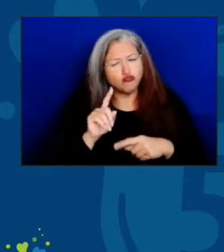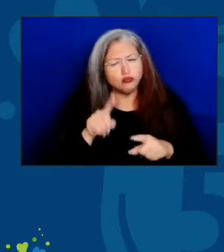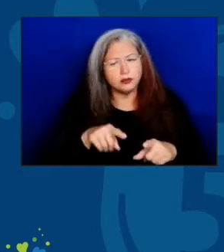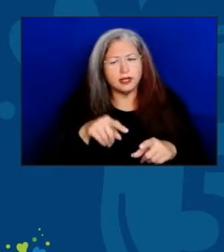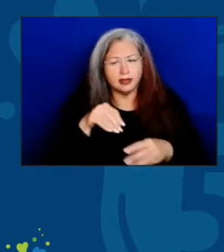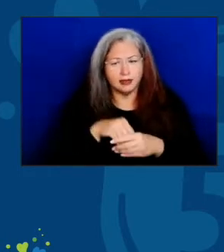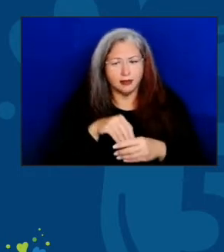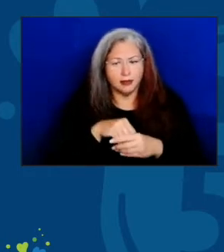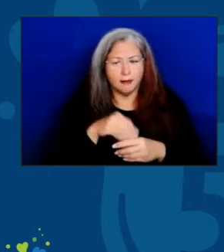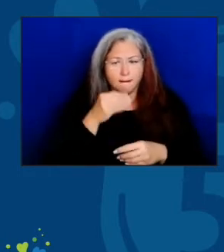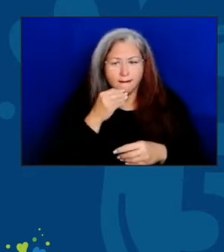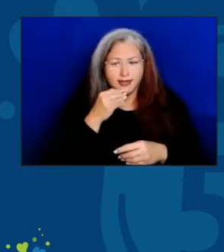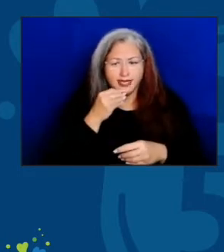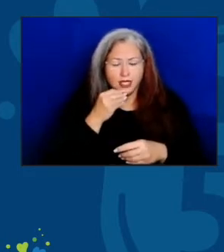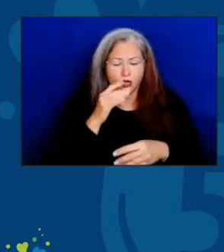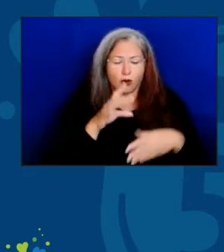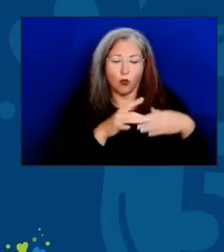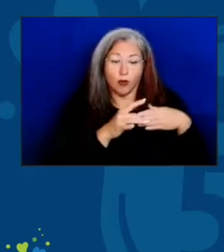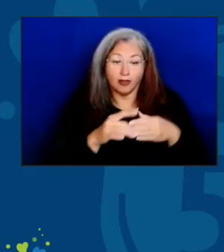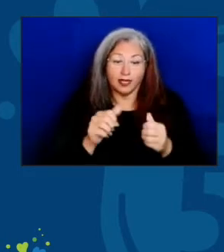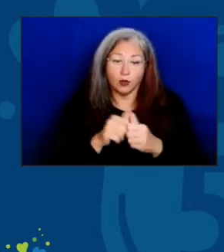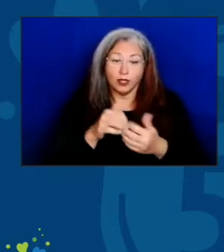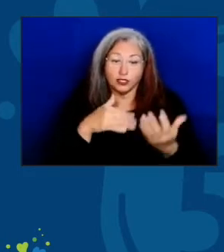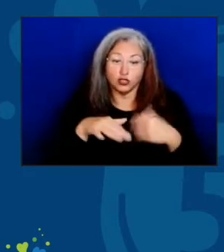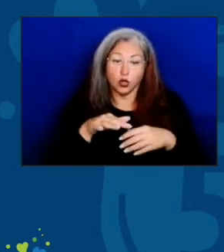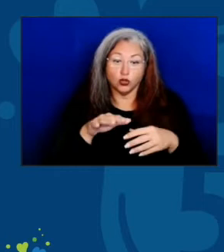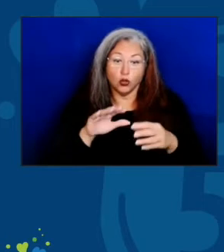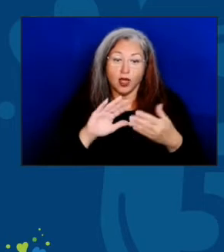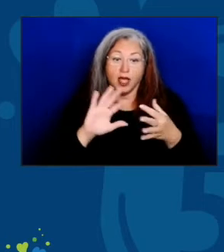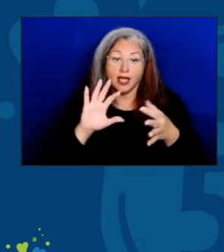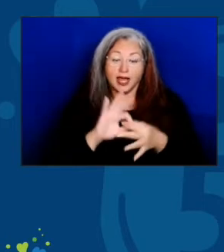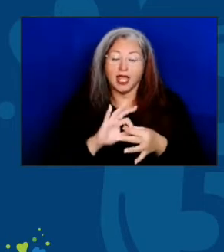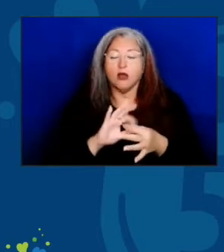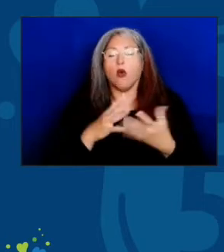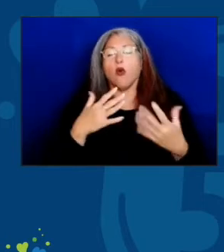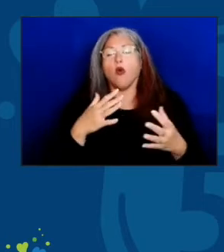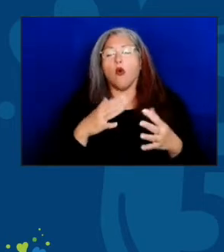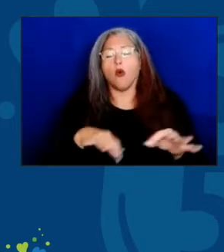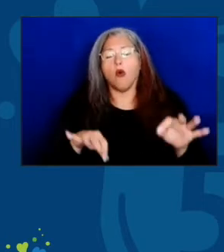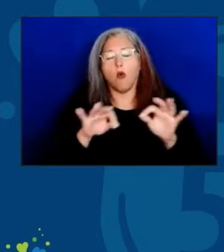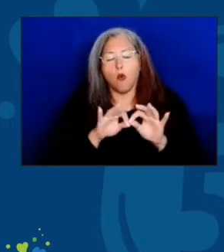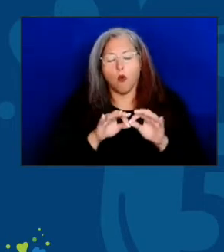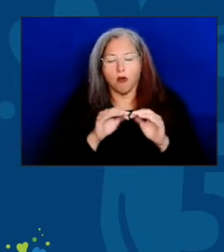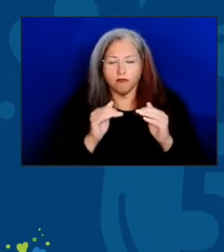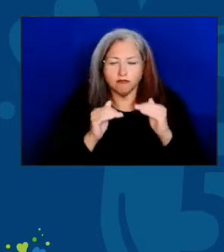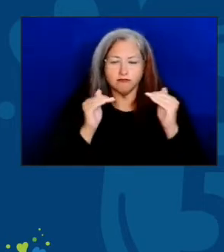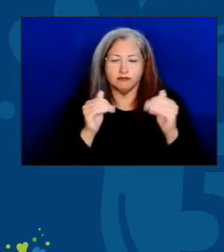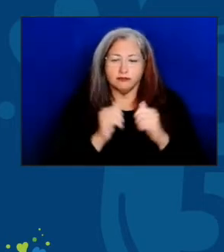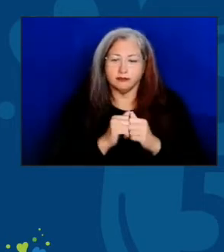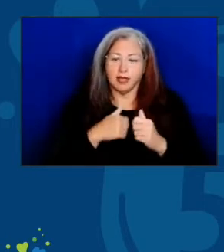when it leads to social connection. That's why I am so proud to work for an agency that values